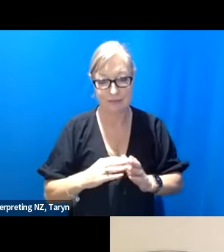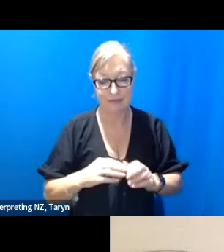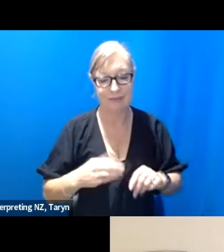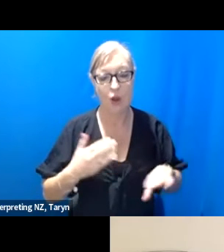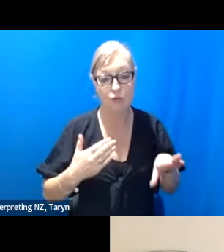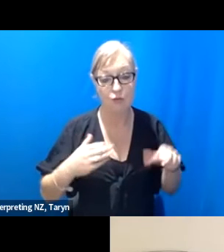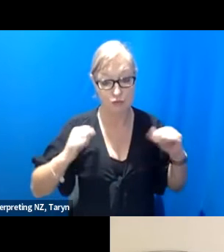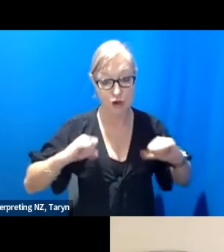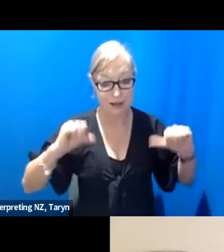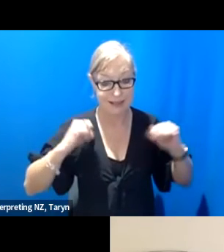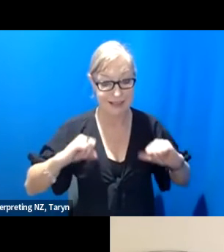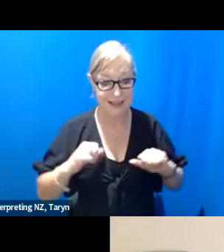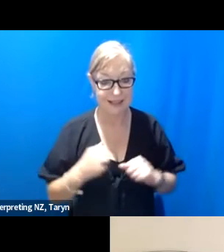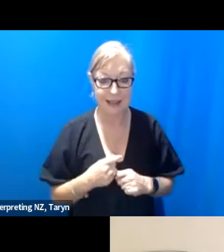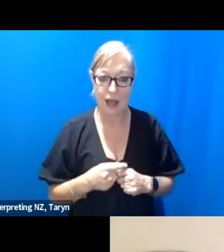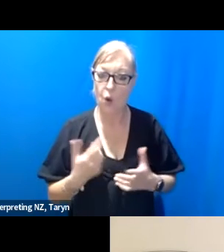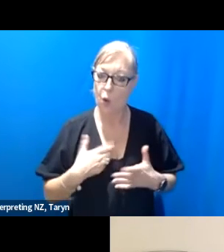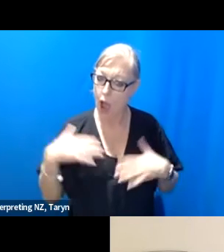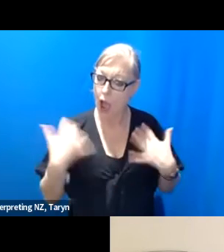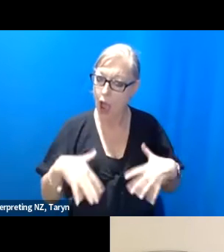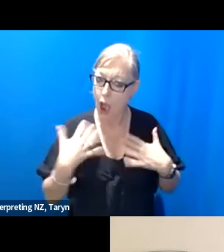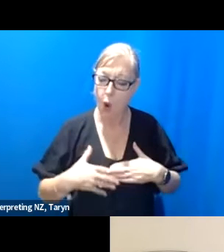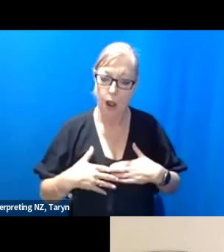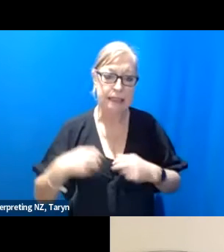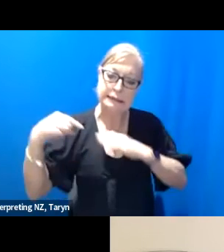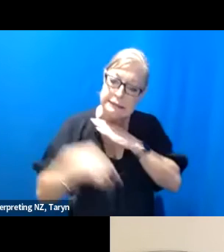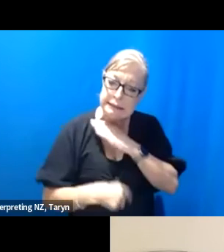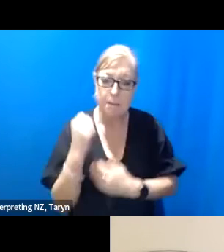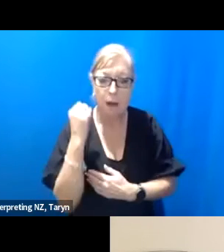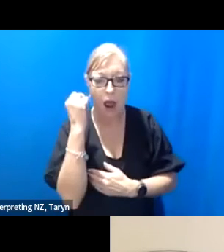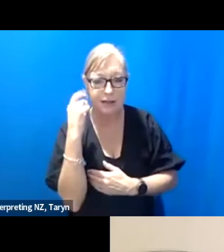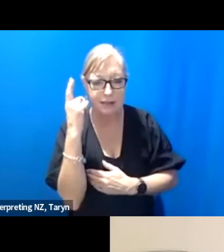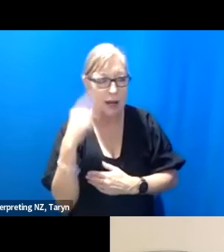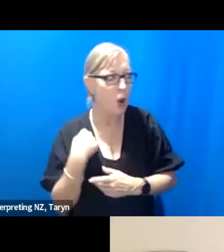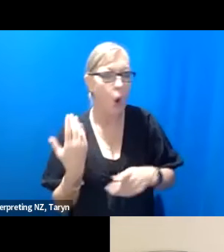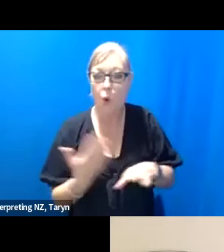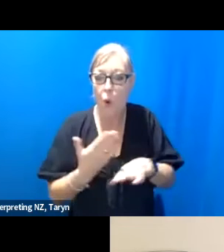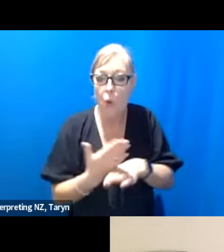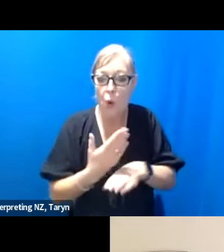sort of deepening that understanding of actually what works for us and and what we need to do,